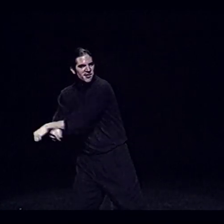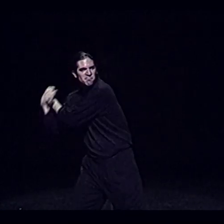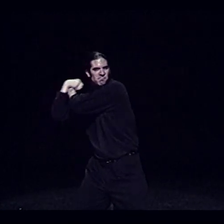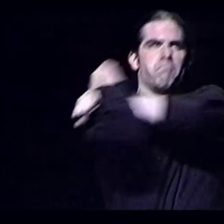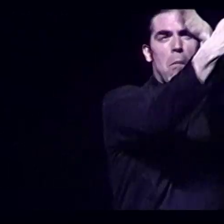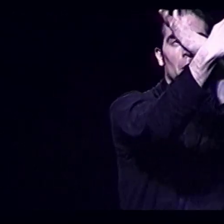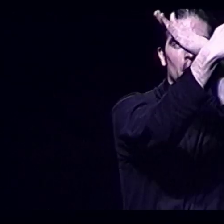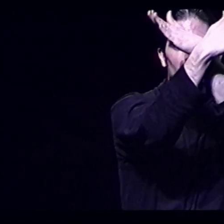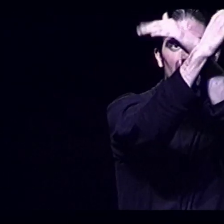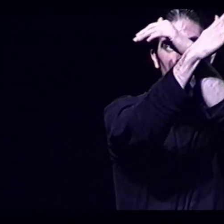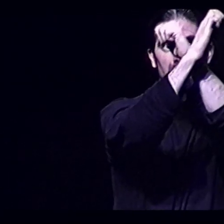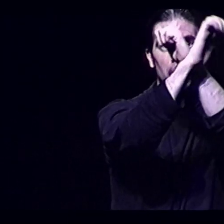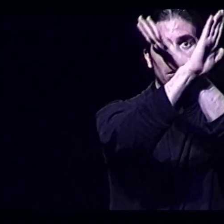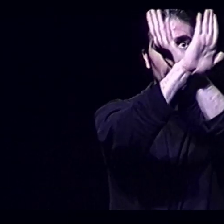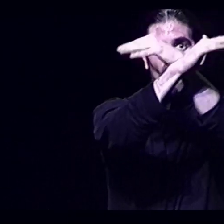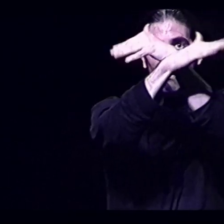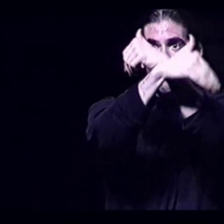A red-tailed falcon